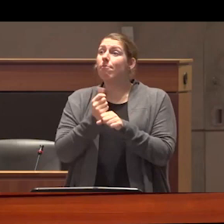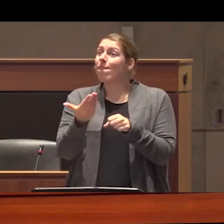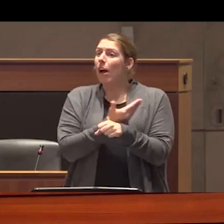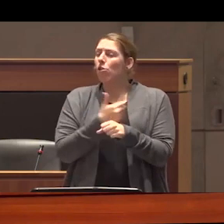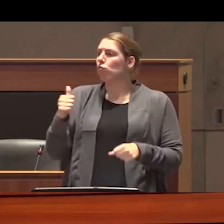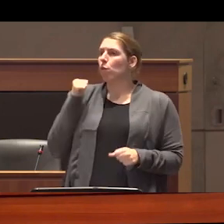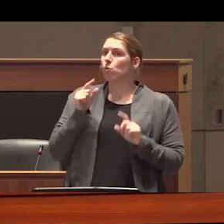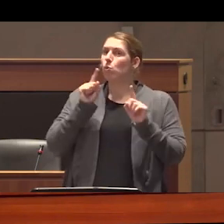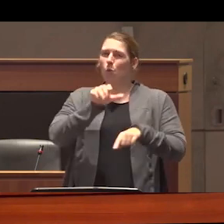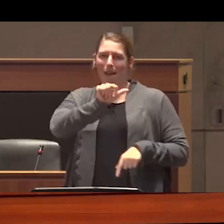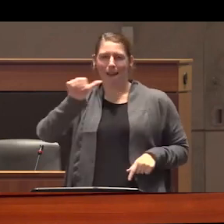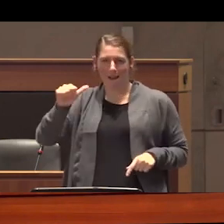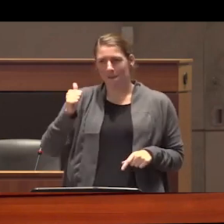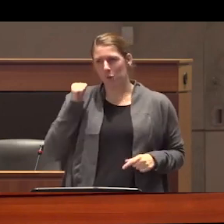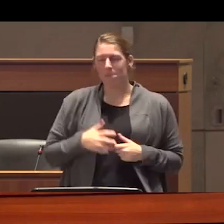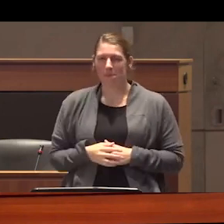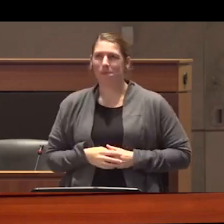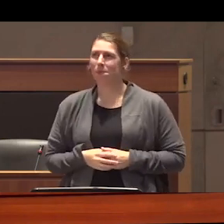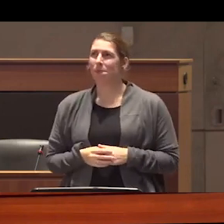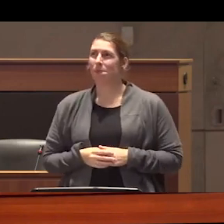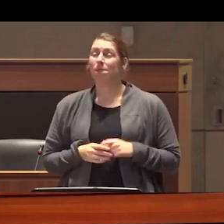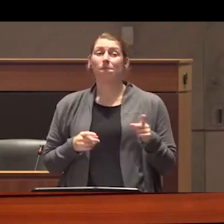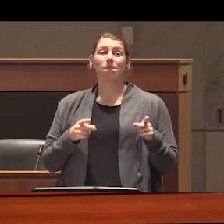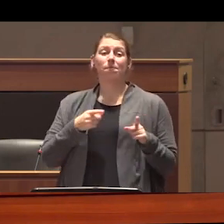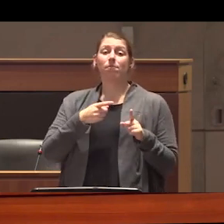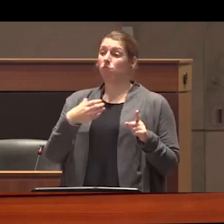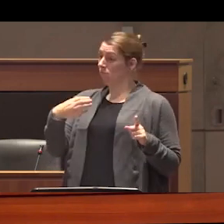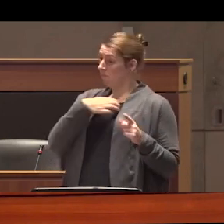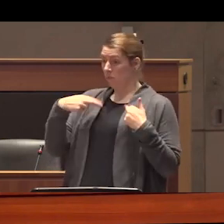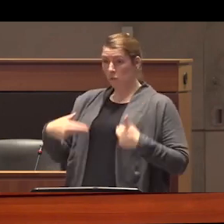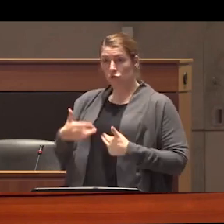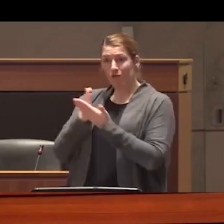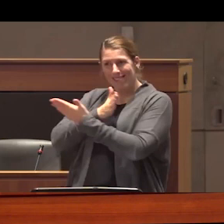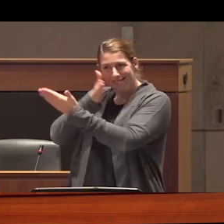attend Alcoholics Anonymous thereafter he filed a human rights complaint against Vancouver Coastal